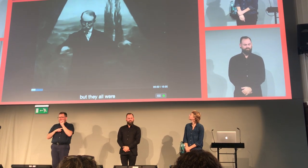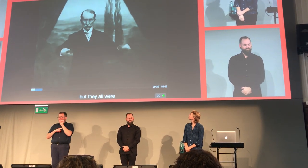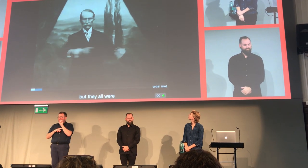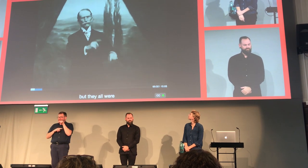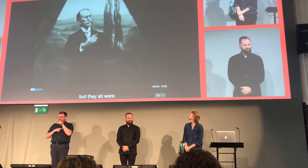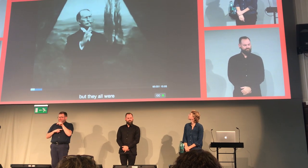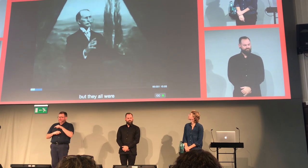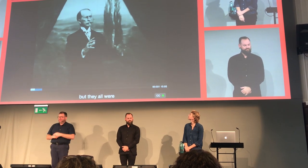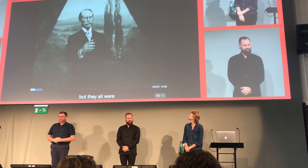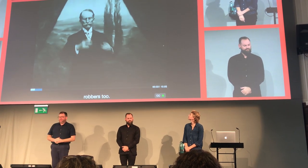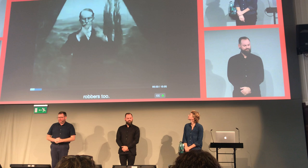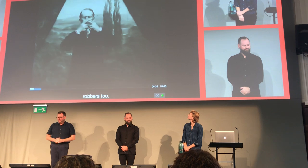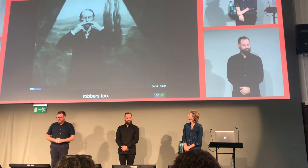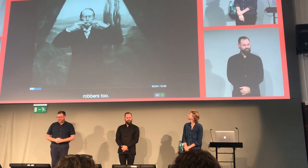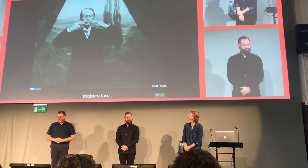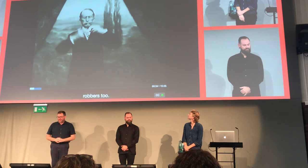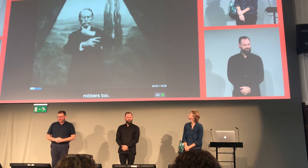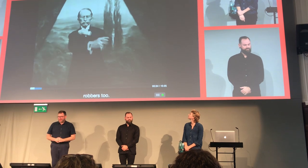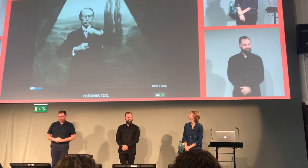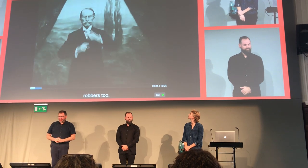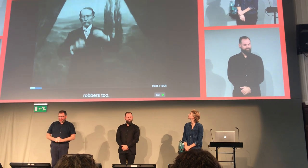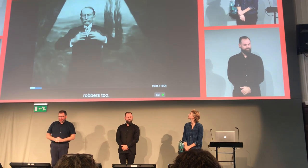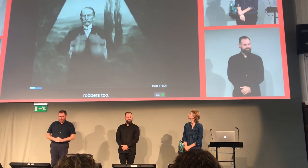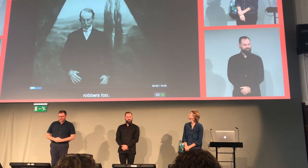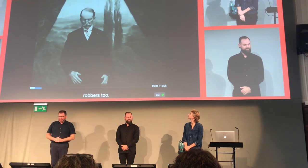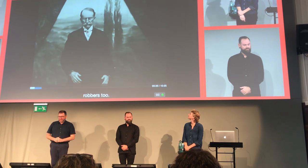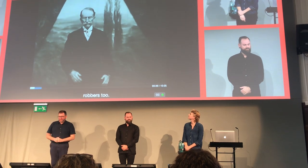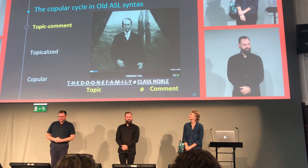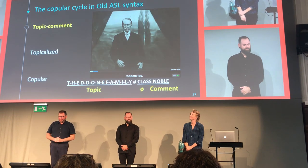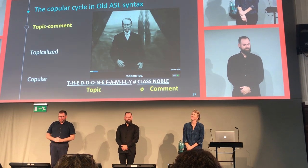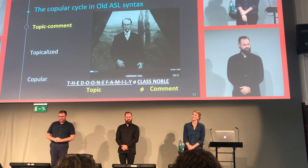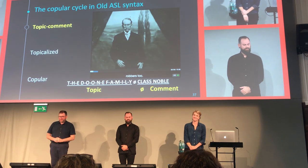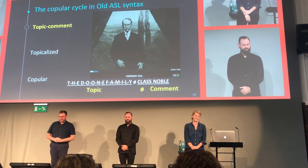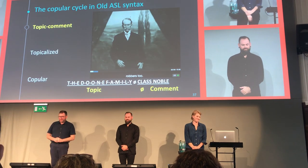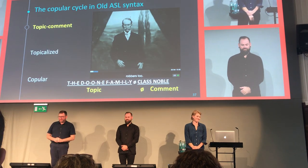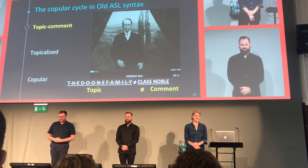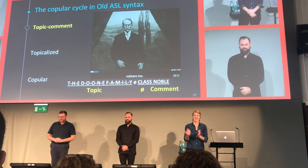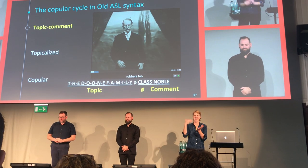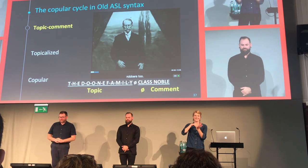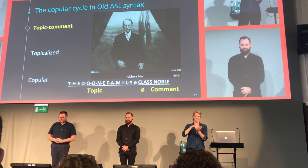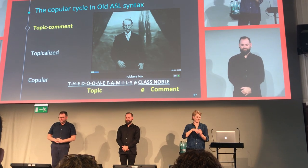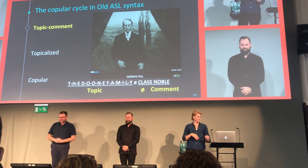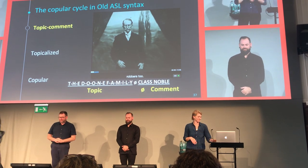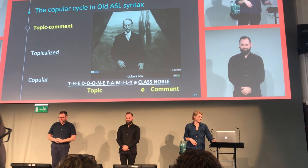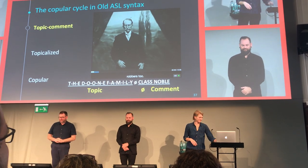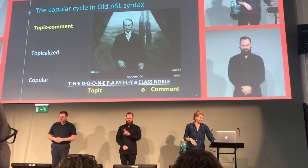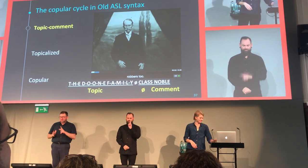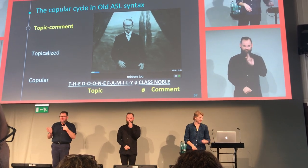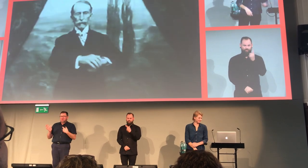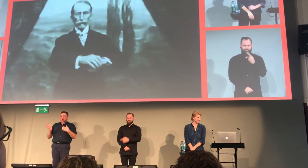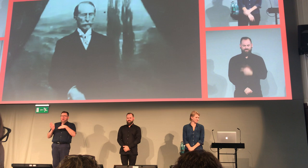I'm sure you're able to see. It's like head nod between the Doon family clause.